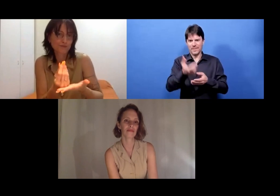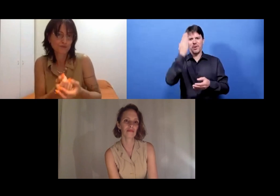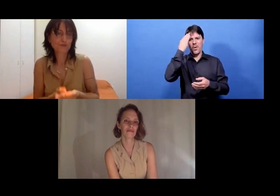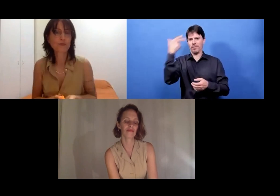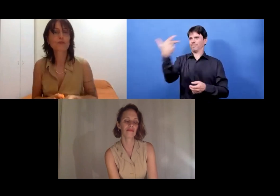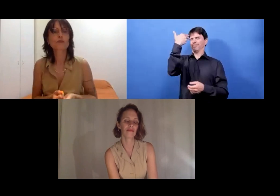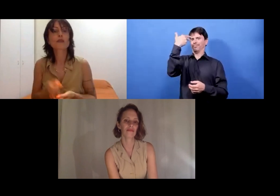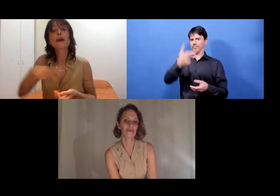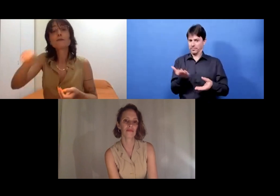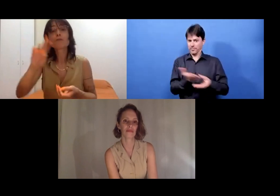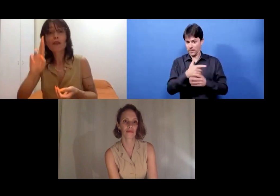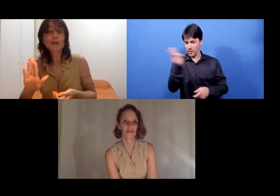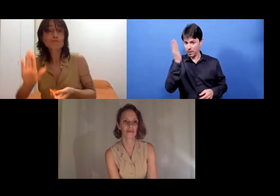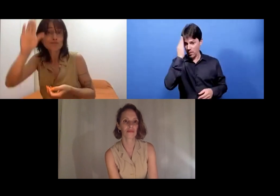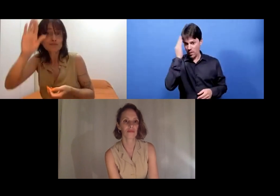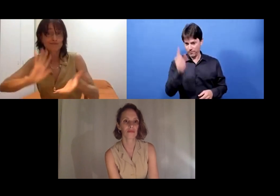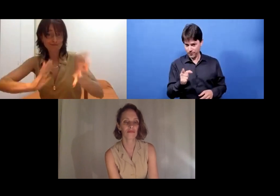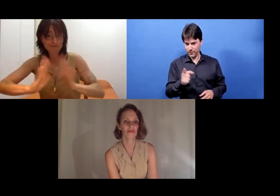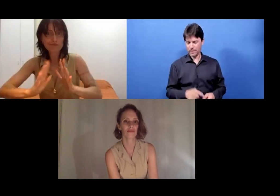You will be recorded when you say something.